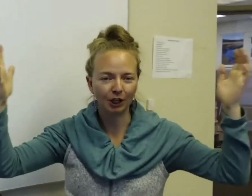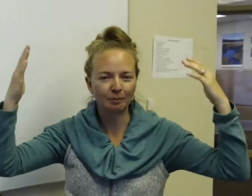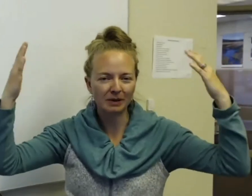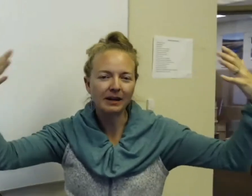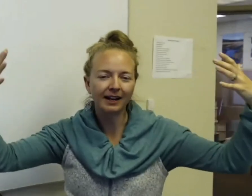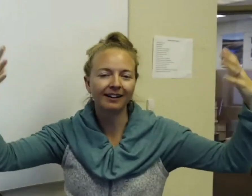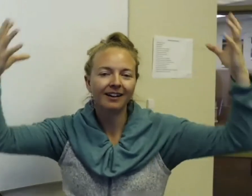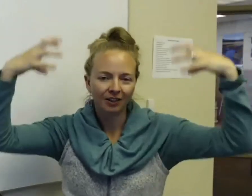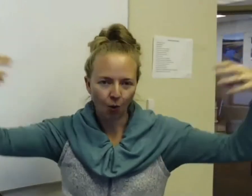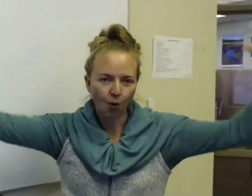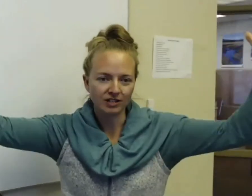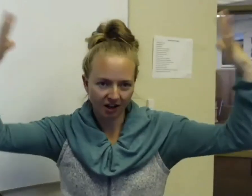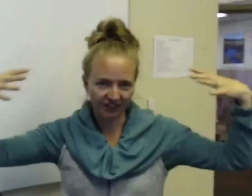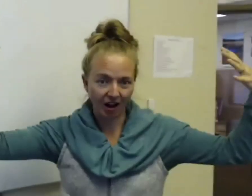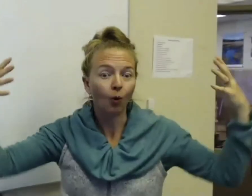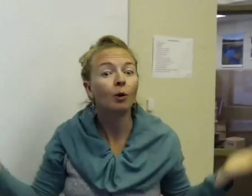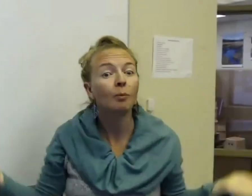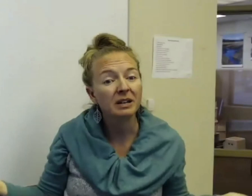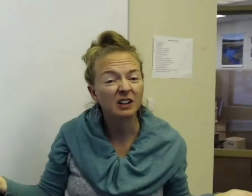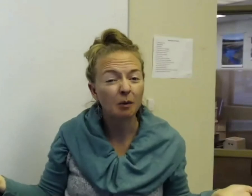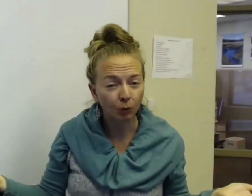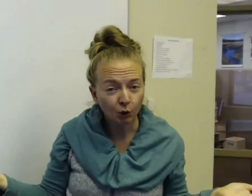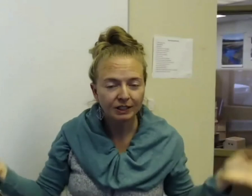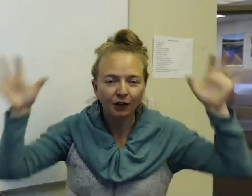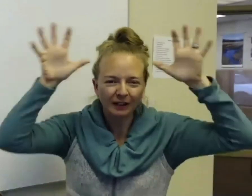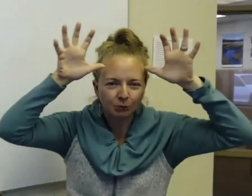to mimic the horn of the elk, or maybe even the moose, you know, like the mousse can